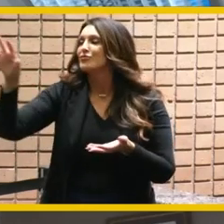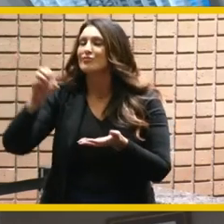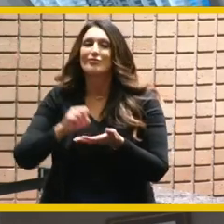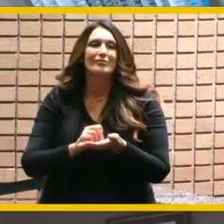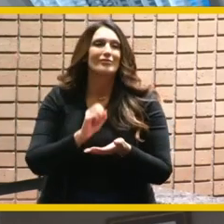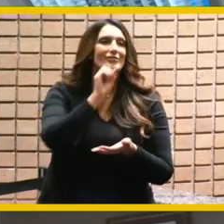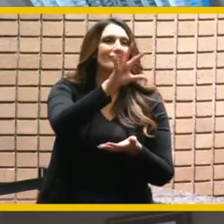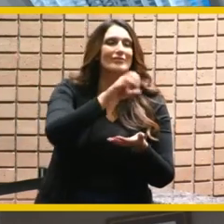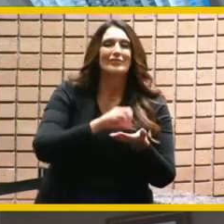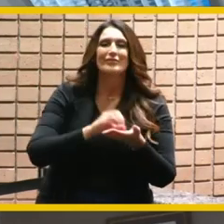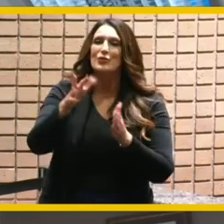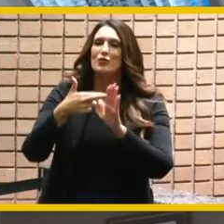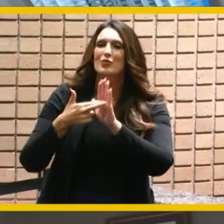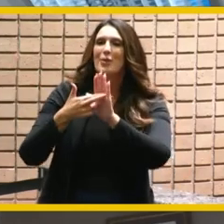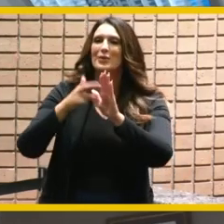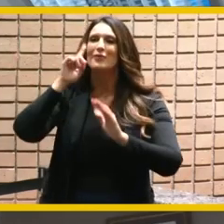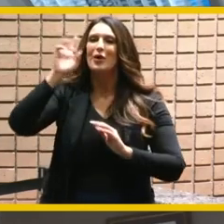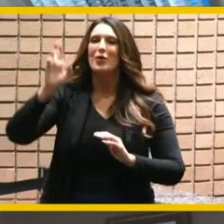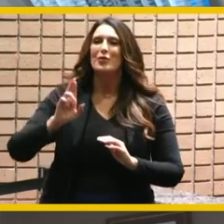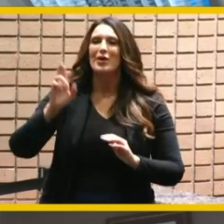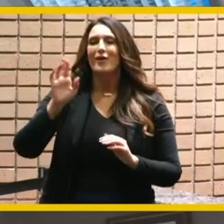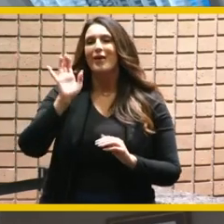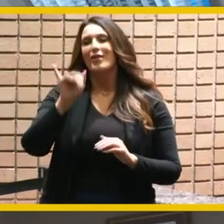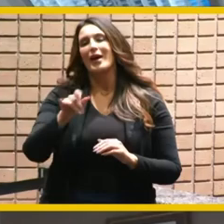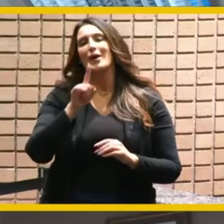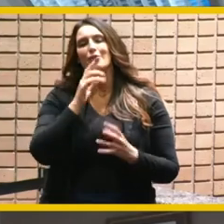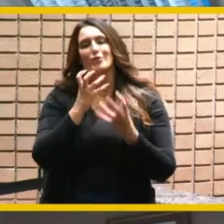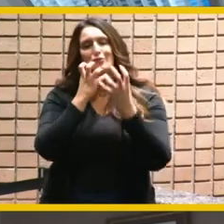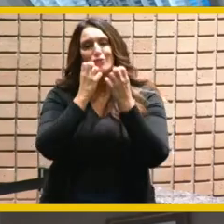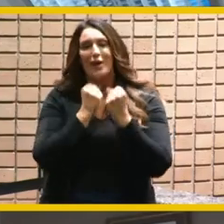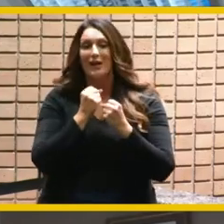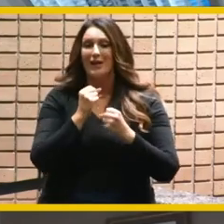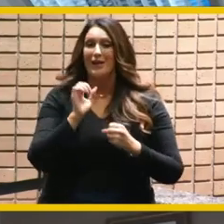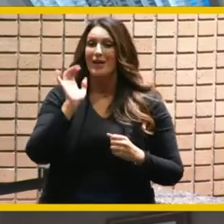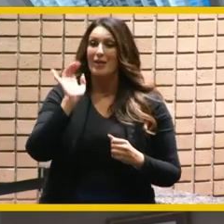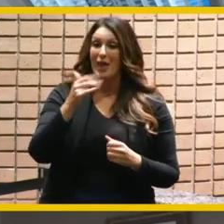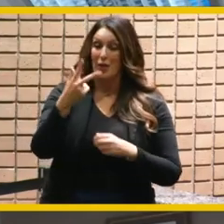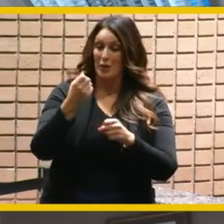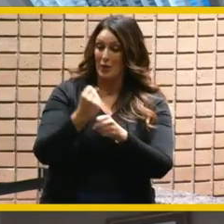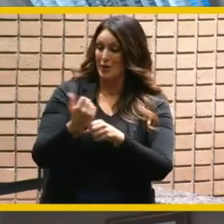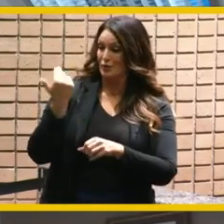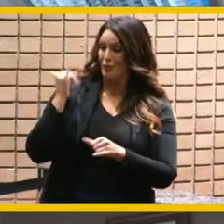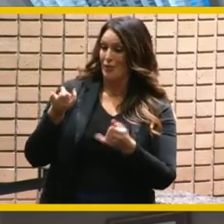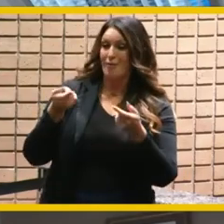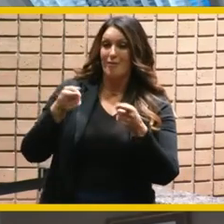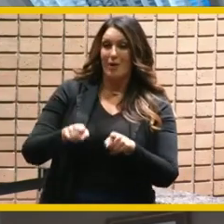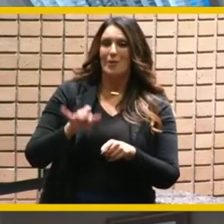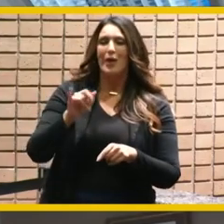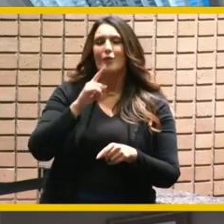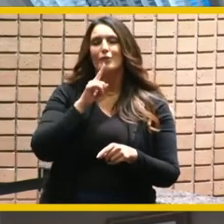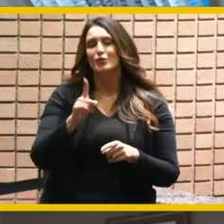that was priceless this event almost three years ago was a great moment for riverside